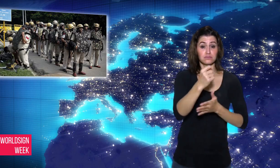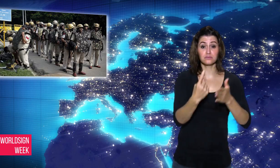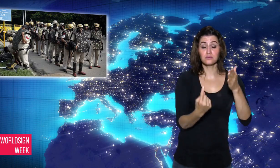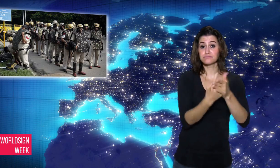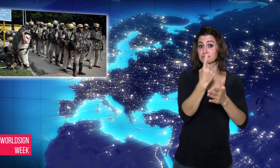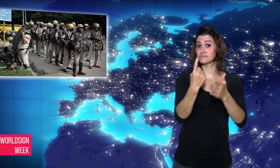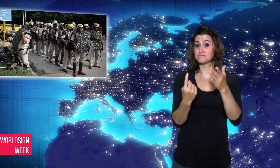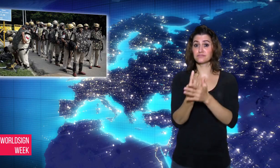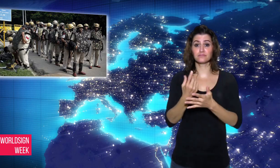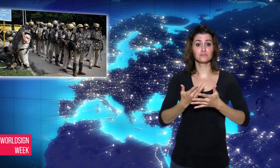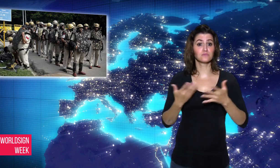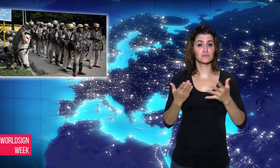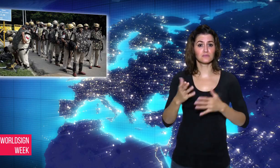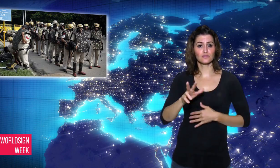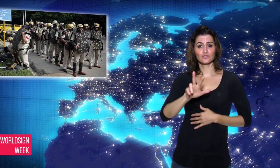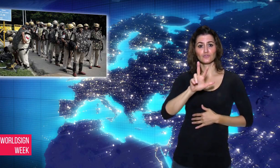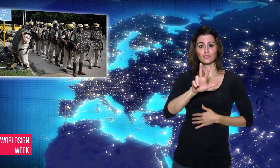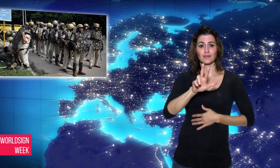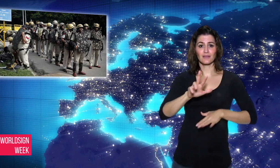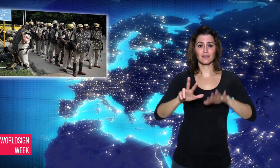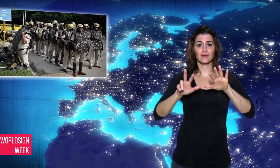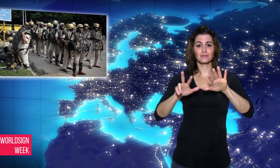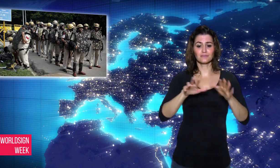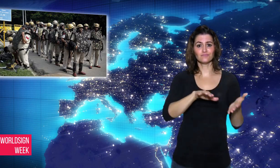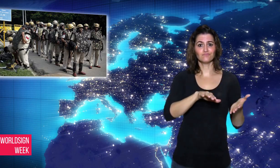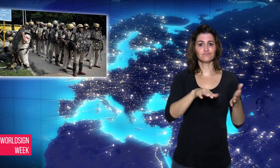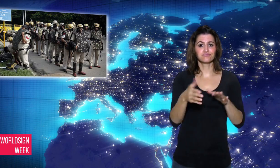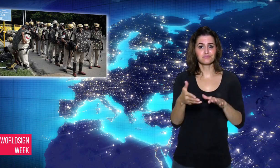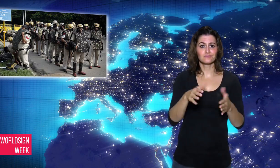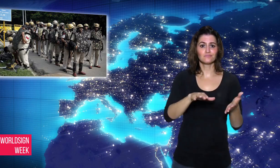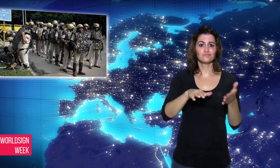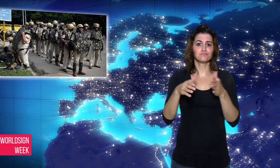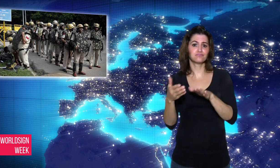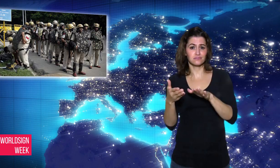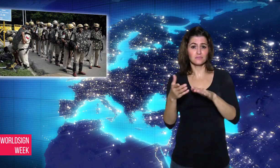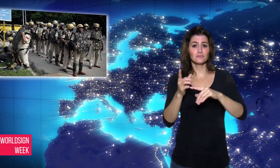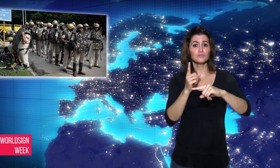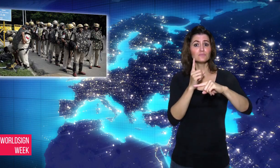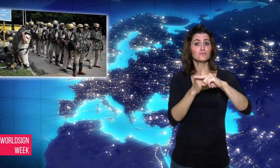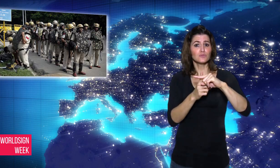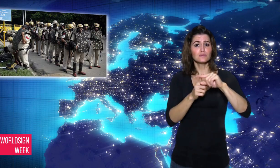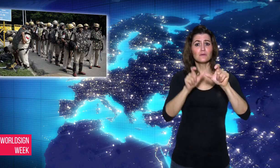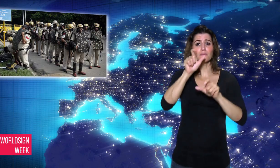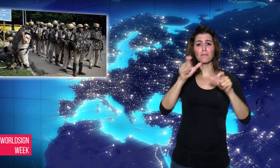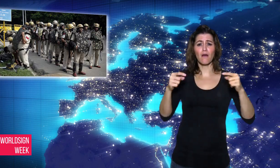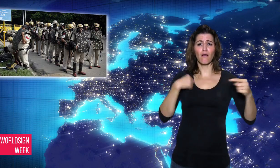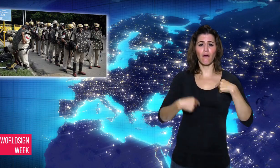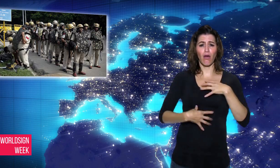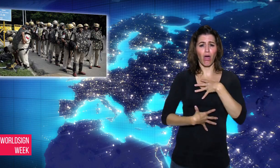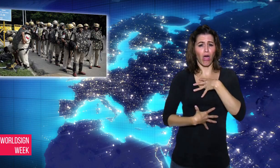Singh’s religious sect - Dera Sacha